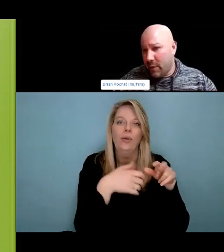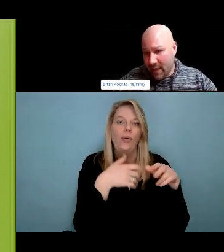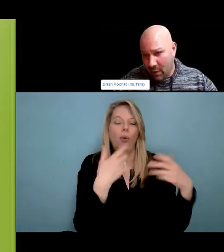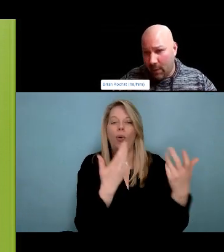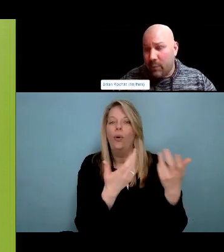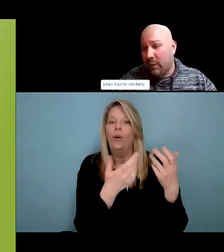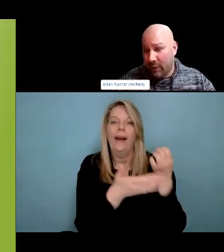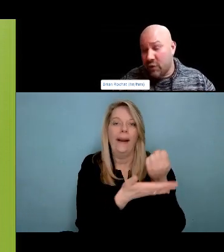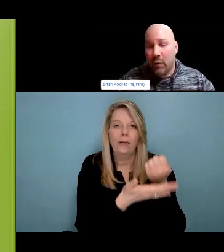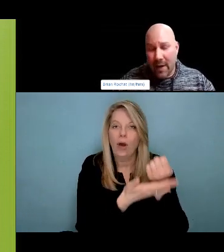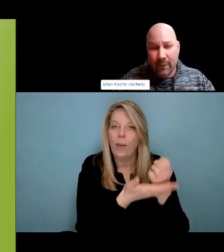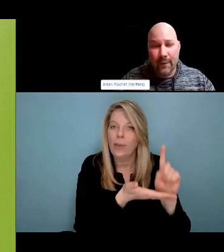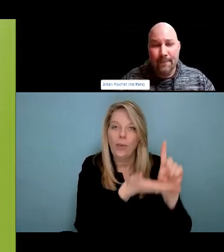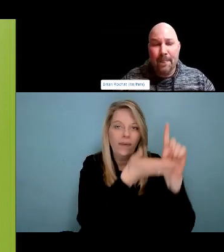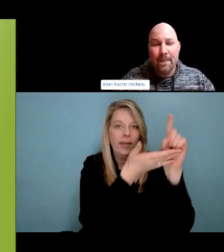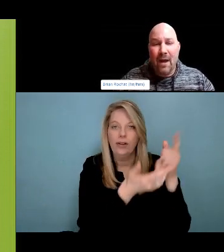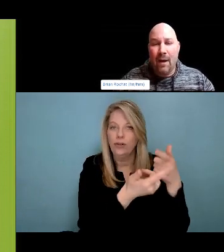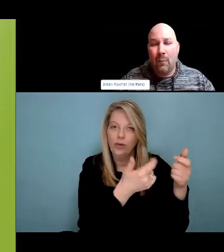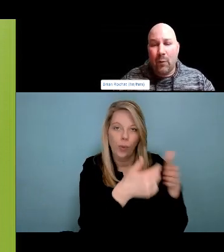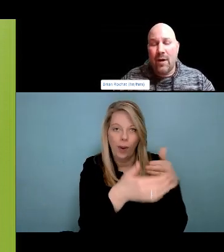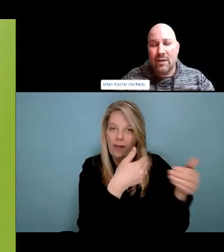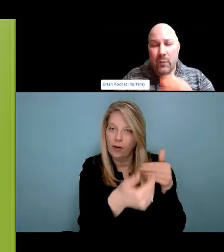most impacted. Oh, jeez, what happened with my video?